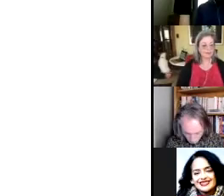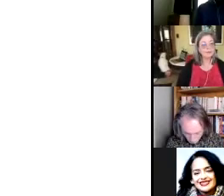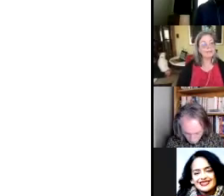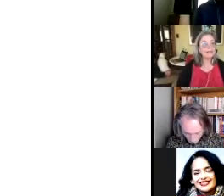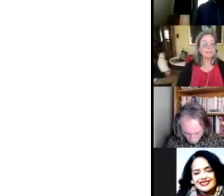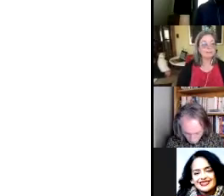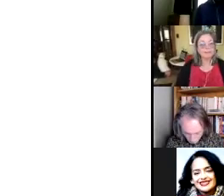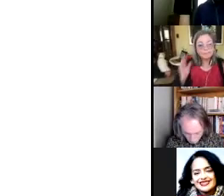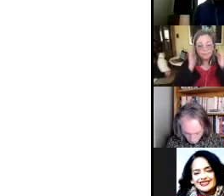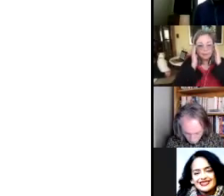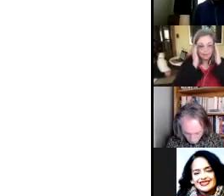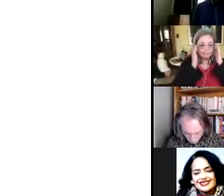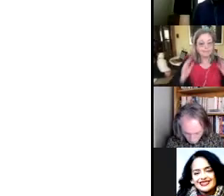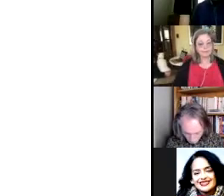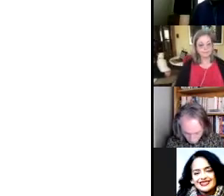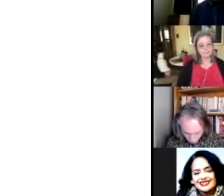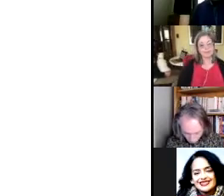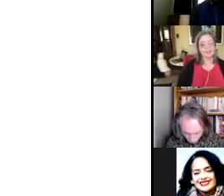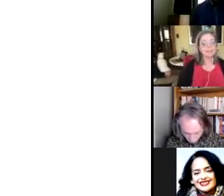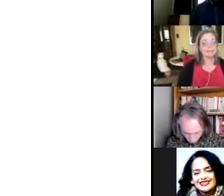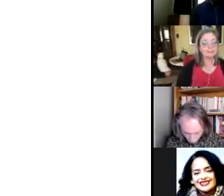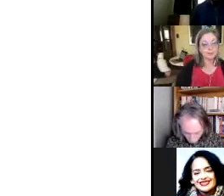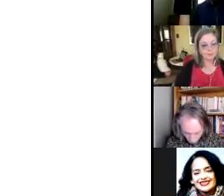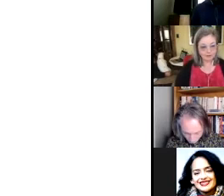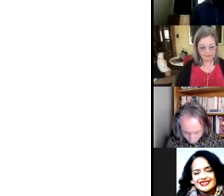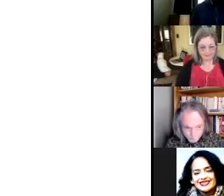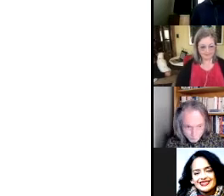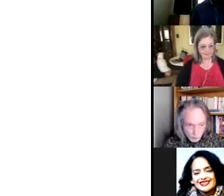Okay, everybody. Welcome to today's question and answer